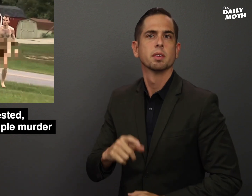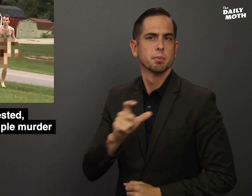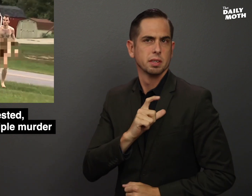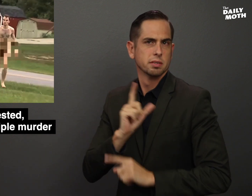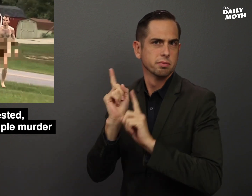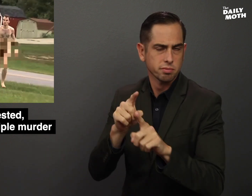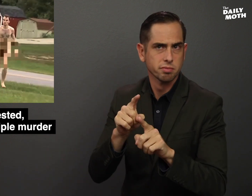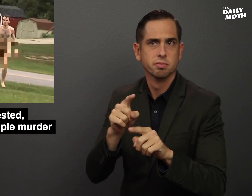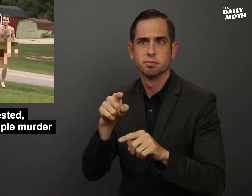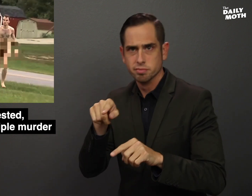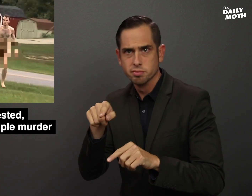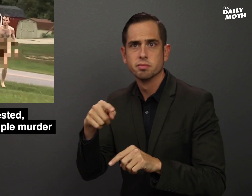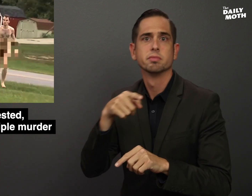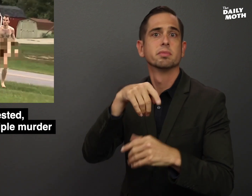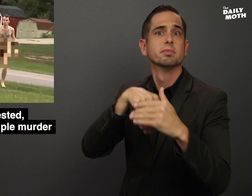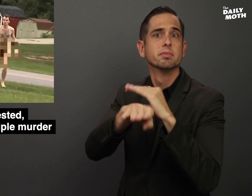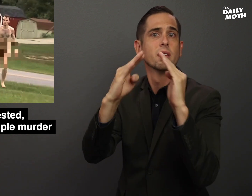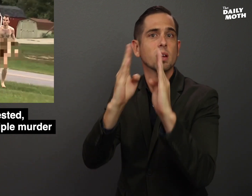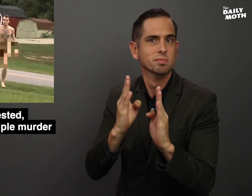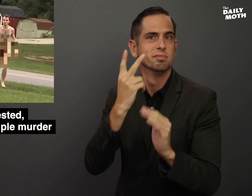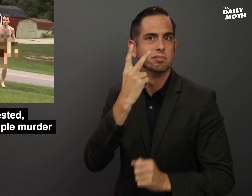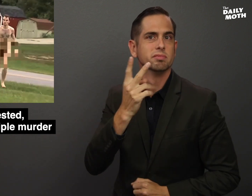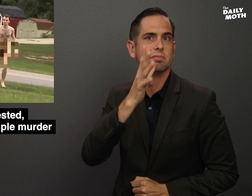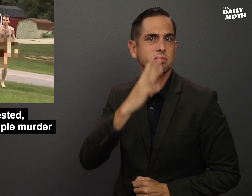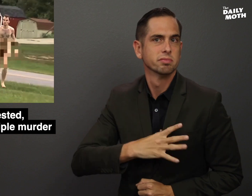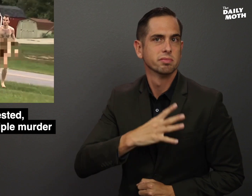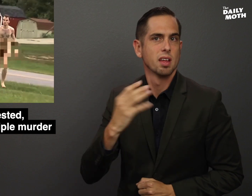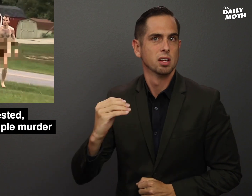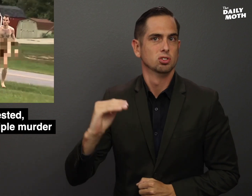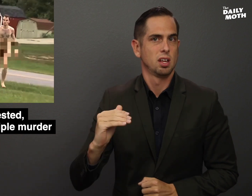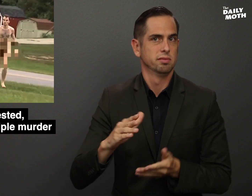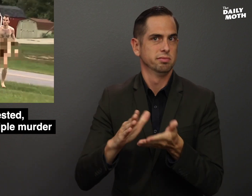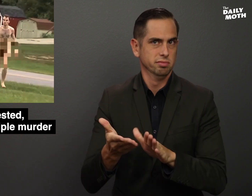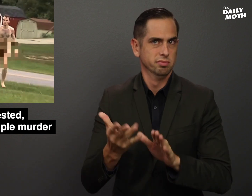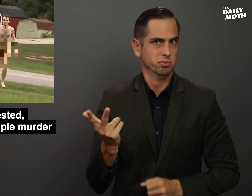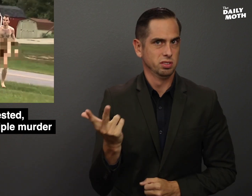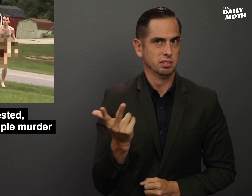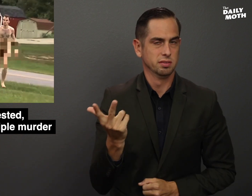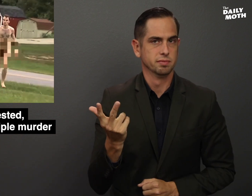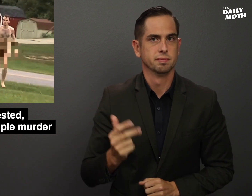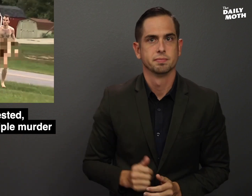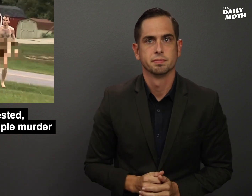Police found a woman and a child dead inside of the house.